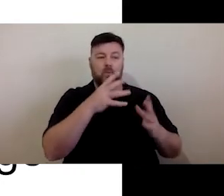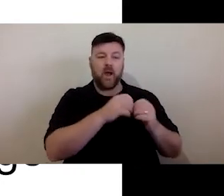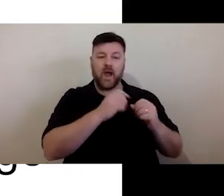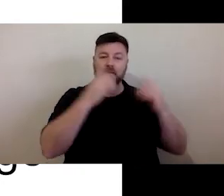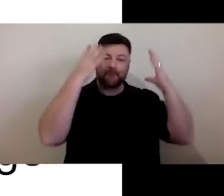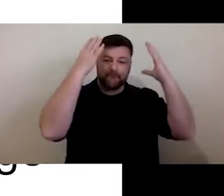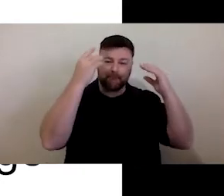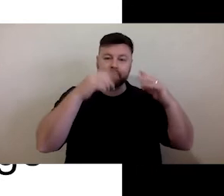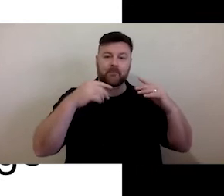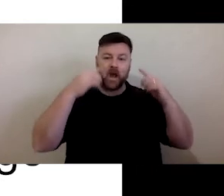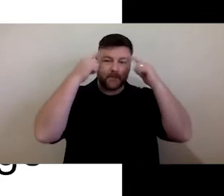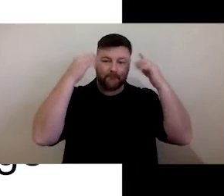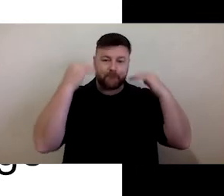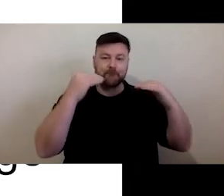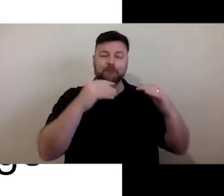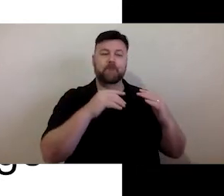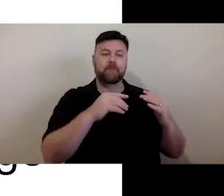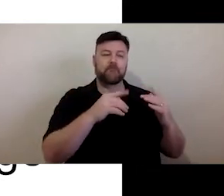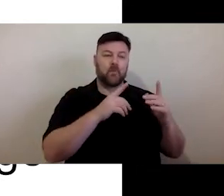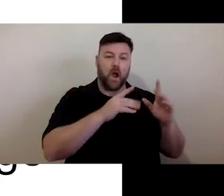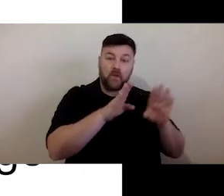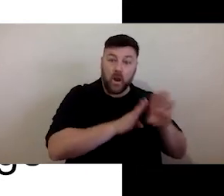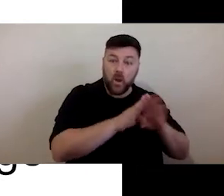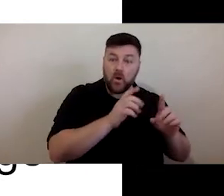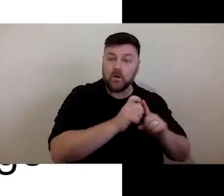English may not be their first language. So, what the